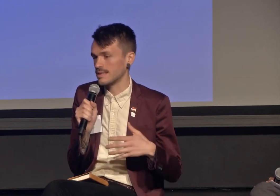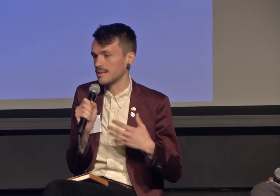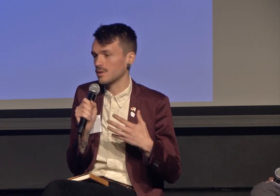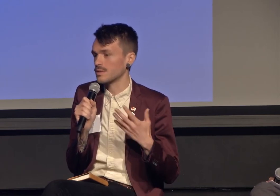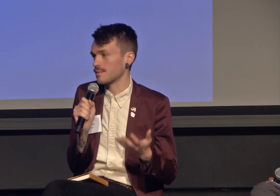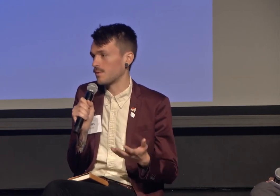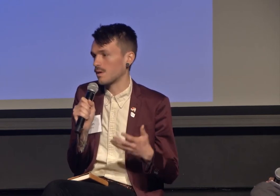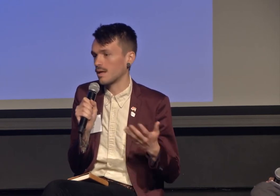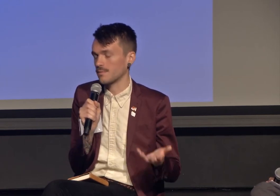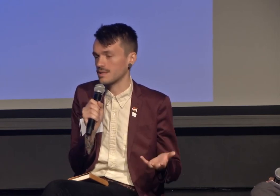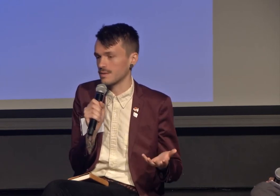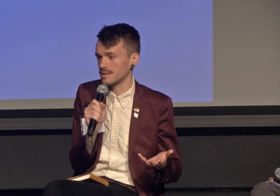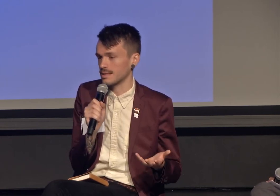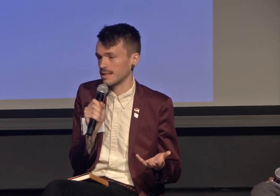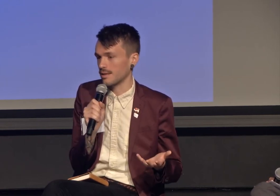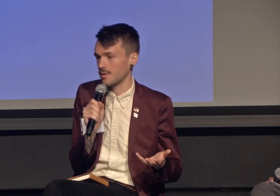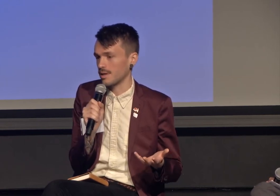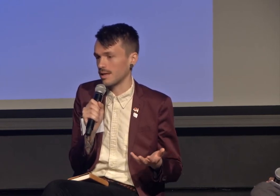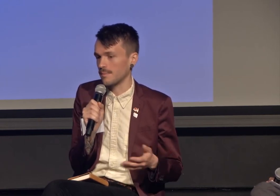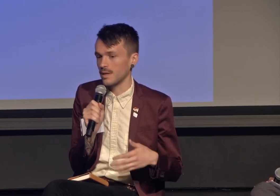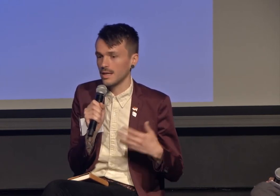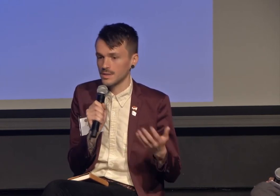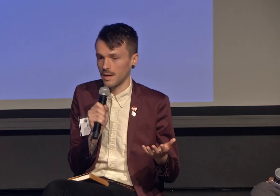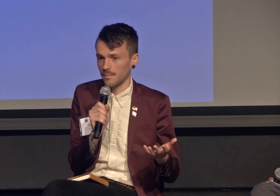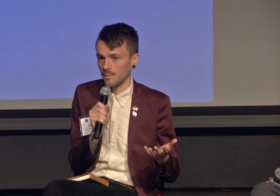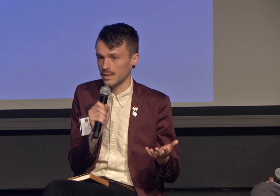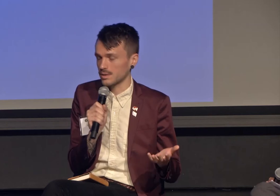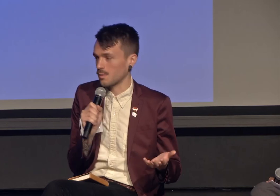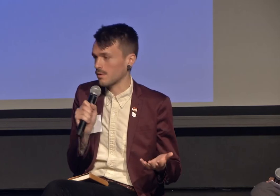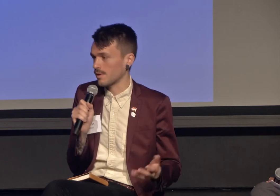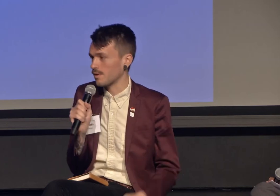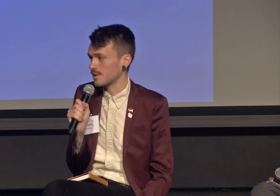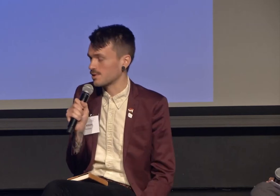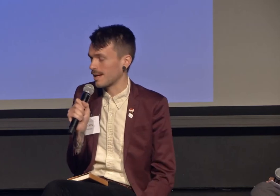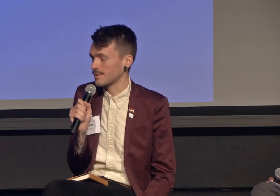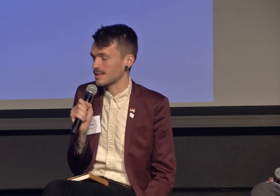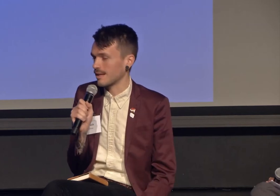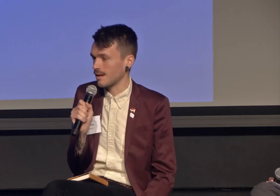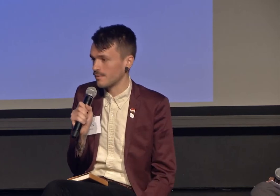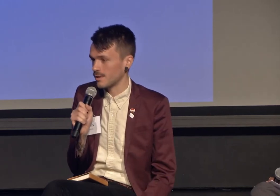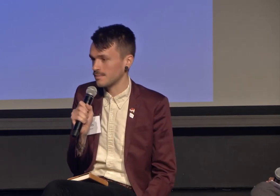similar support and resources in community. So, I went to work for the Humanist Chaplaincy at Harvard